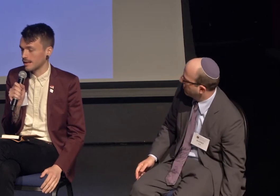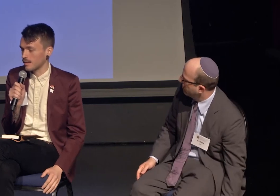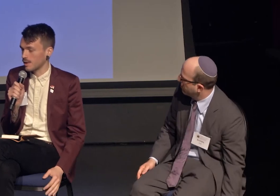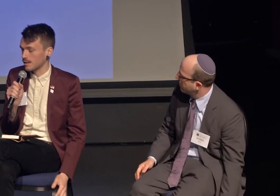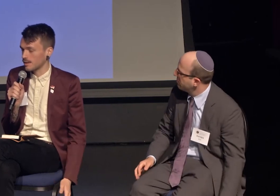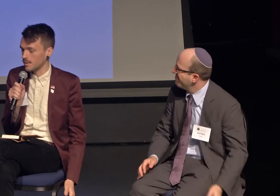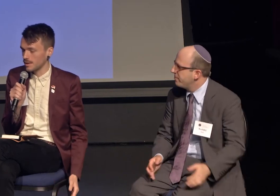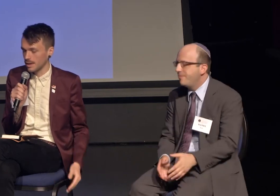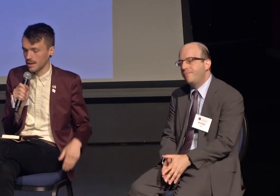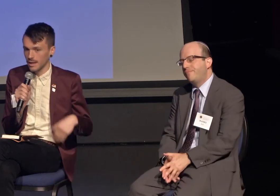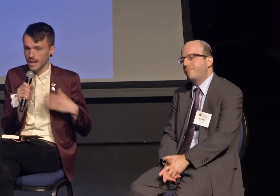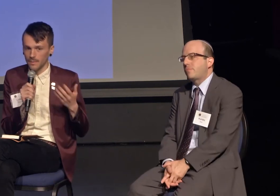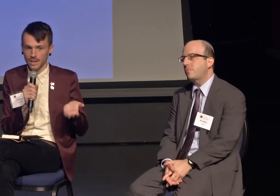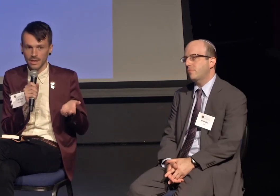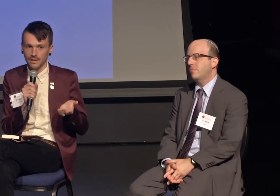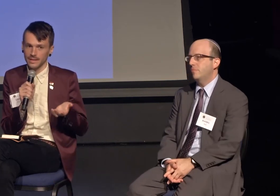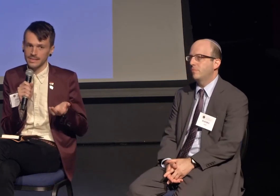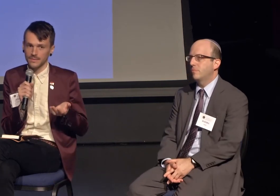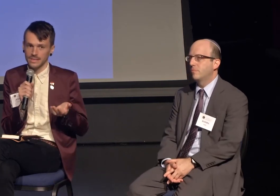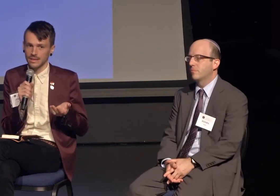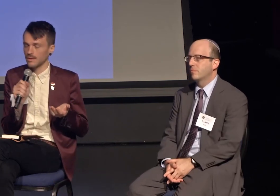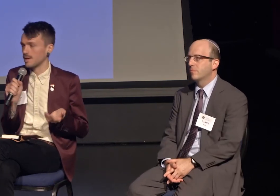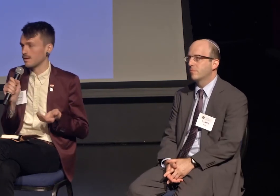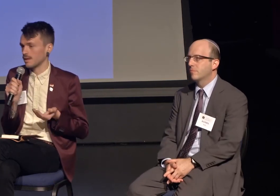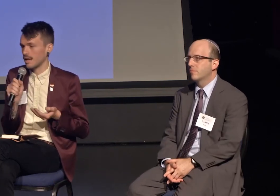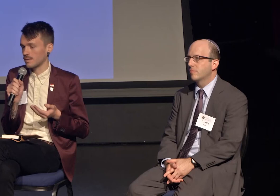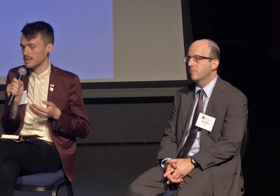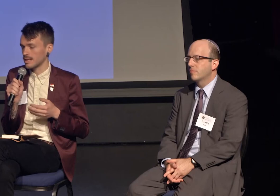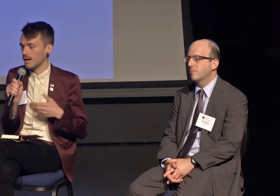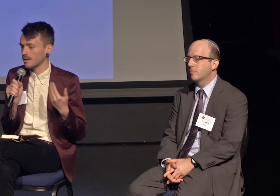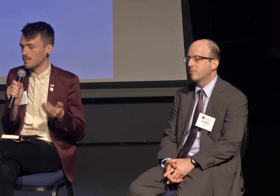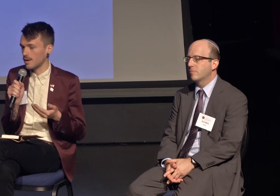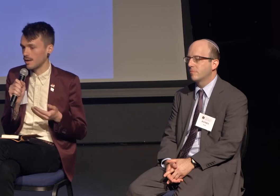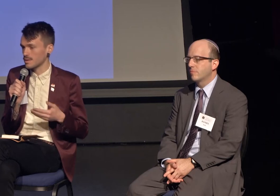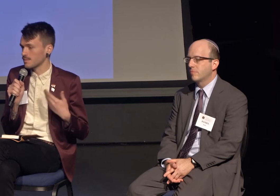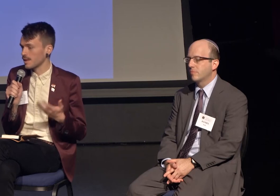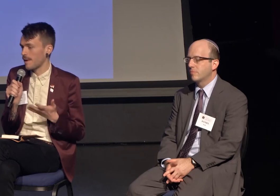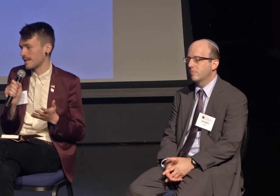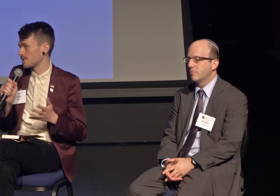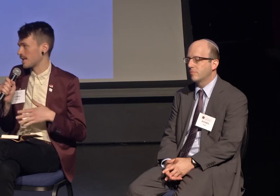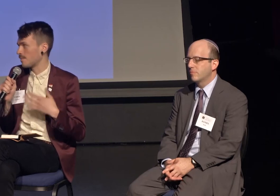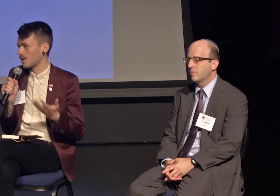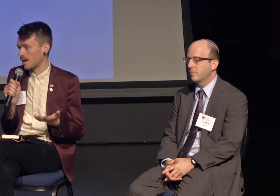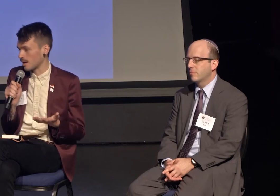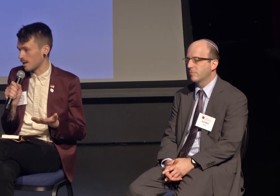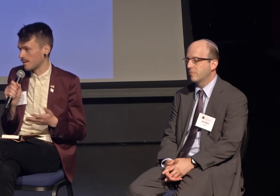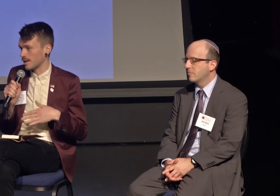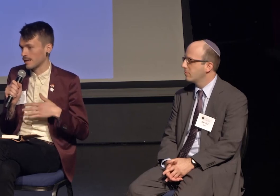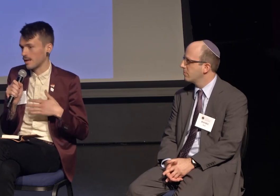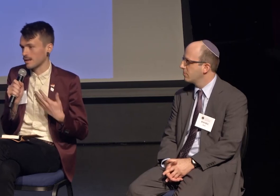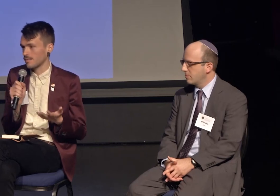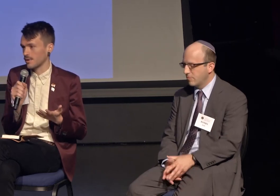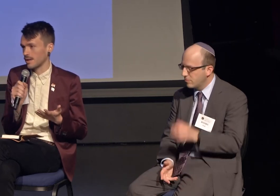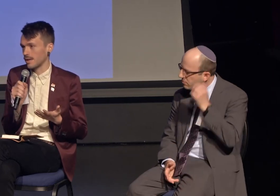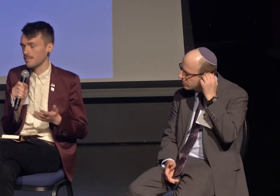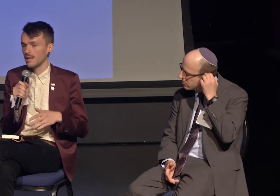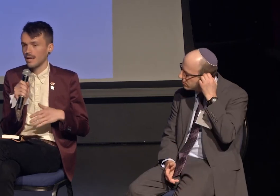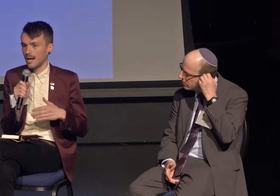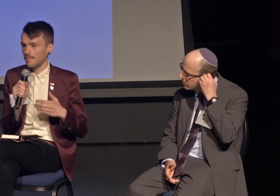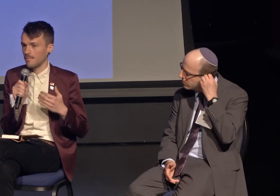and in our broader community. And one of the things that was clear to me early on, was that our community was really passionate about hunger in our community.